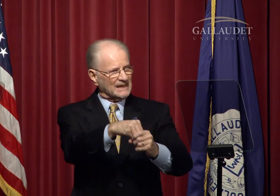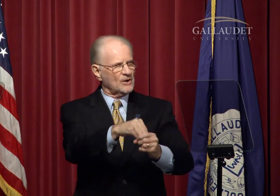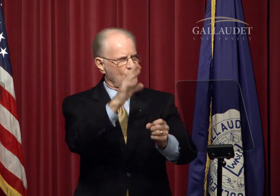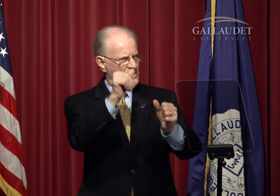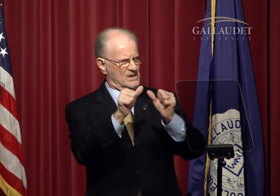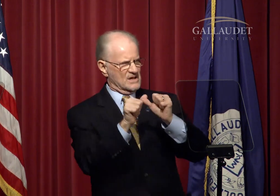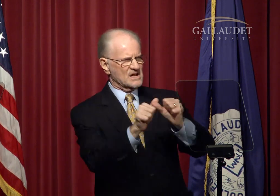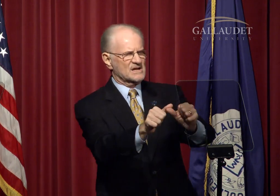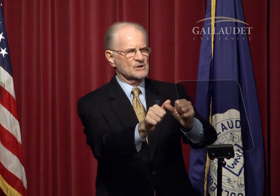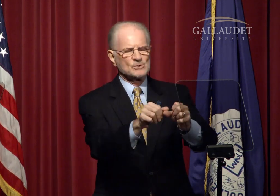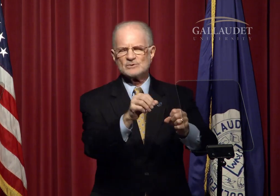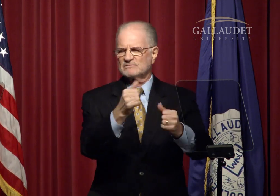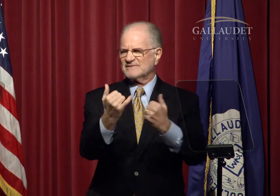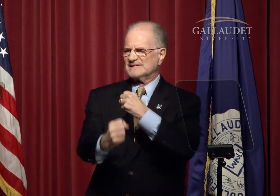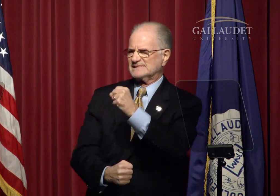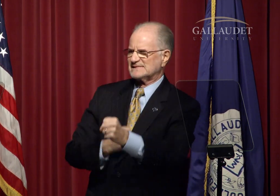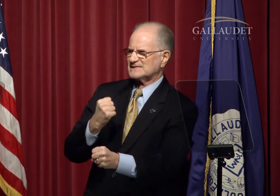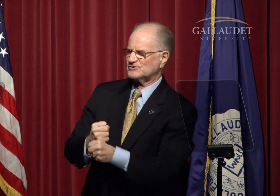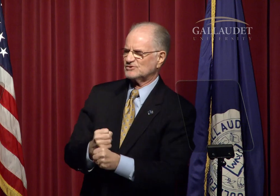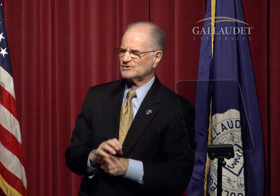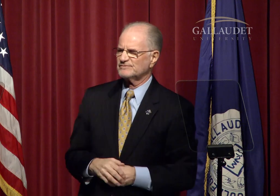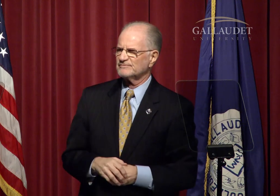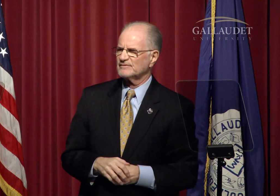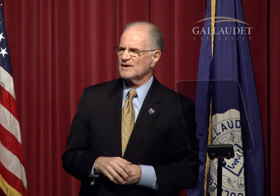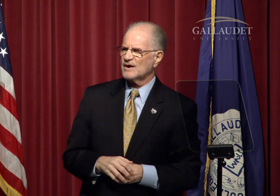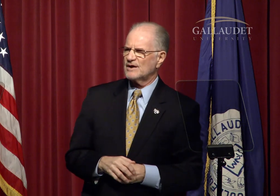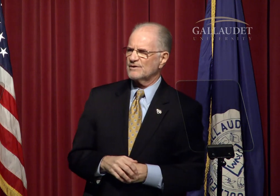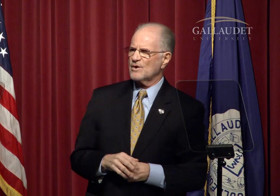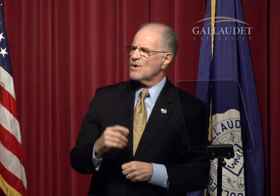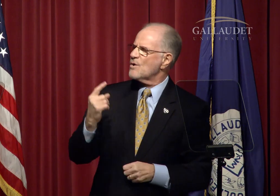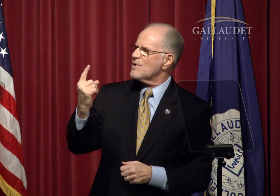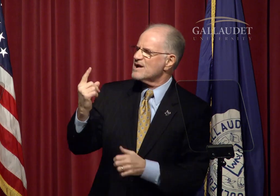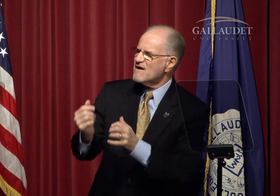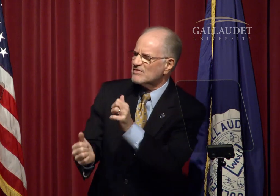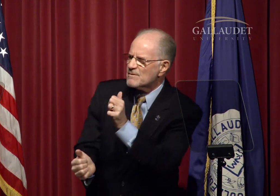"I'm IN" will continue this year.